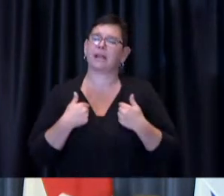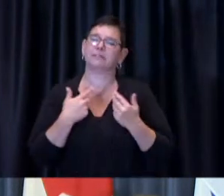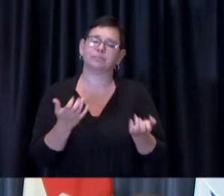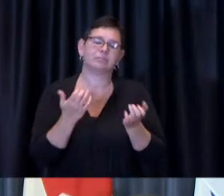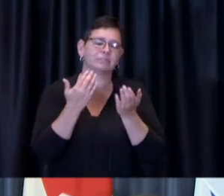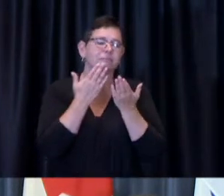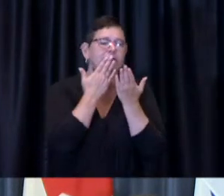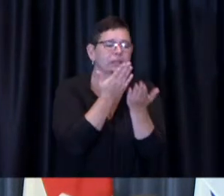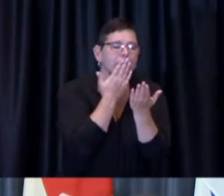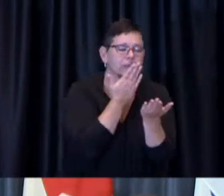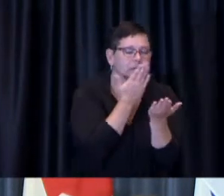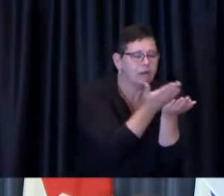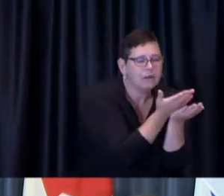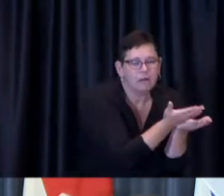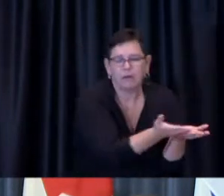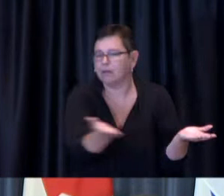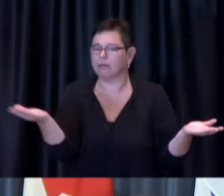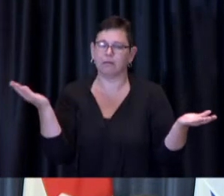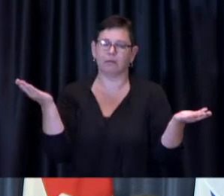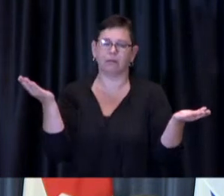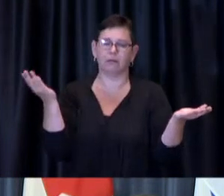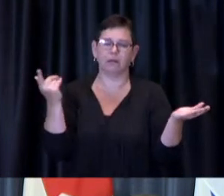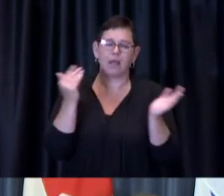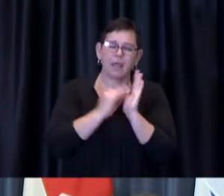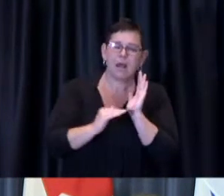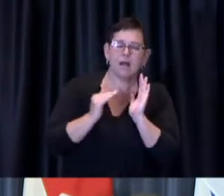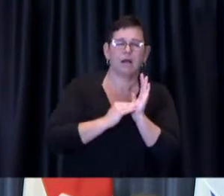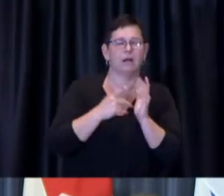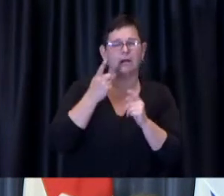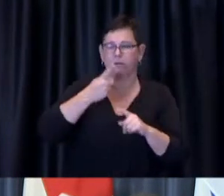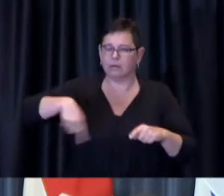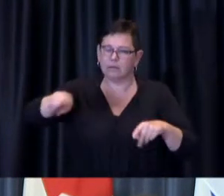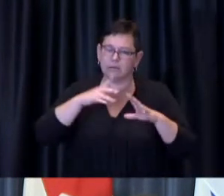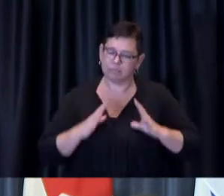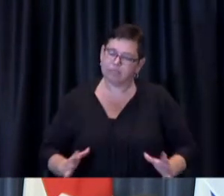and continue to go above and beyond the call of duty each day, in service to our City.